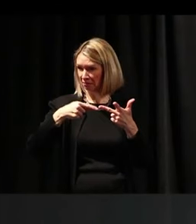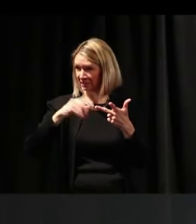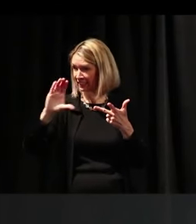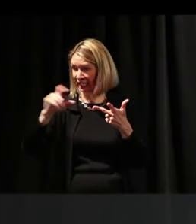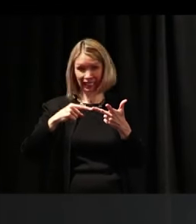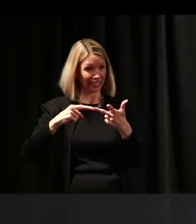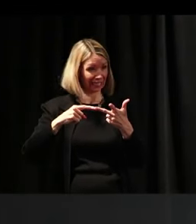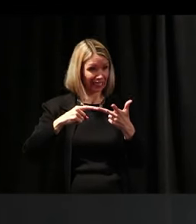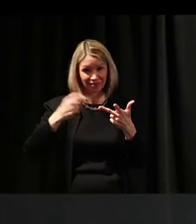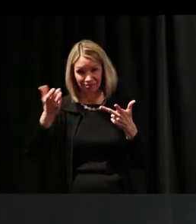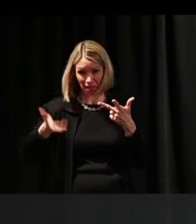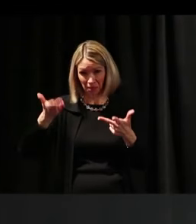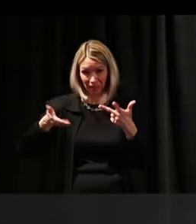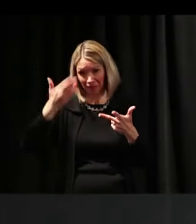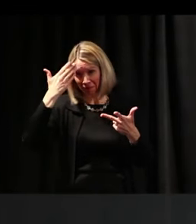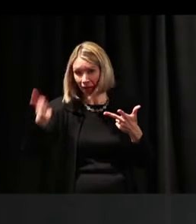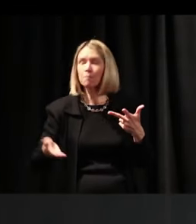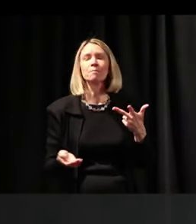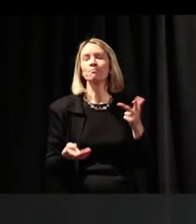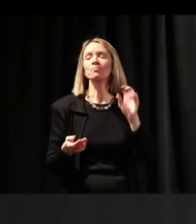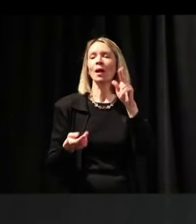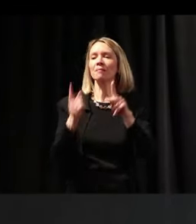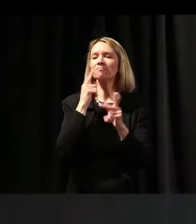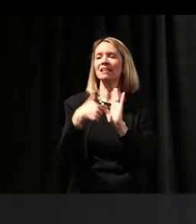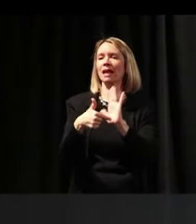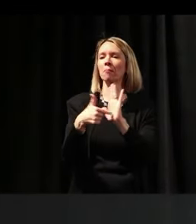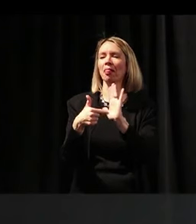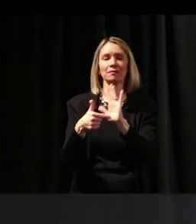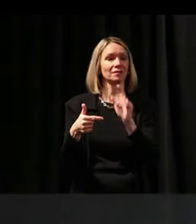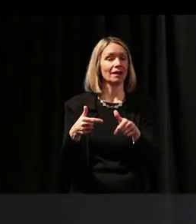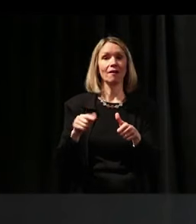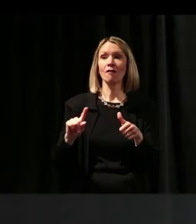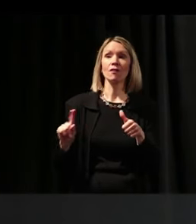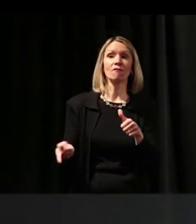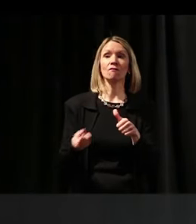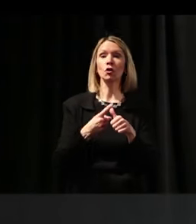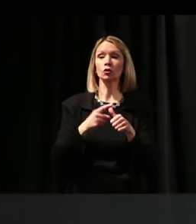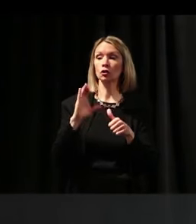Yes? No? Okay. I'm going to give you an example of the first: chalkboard.